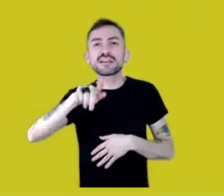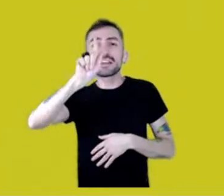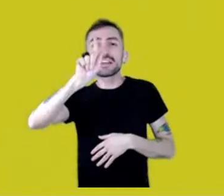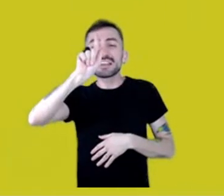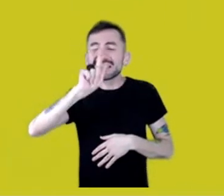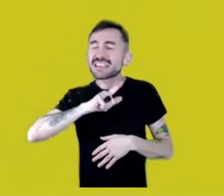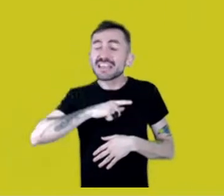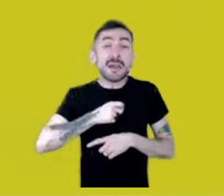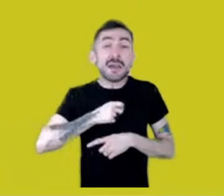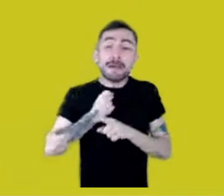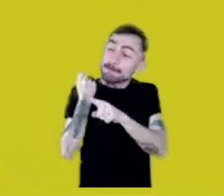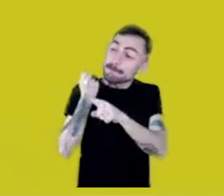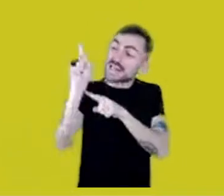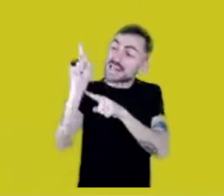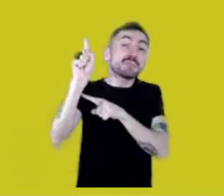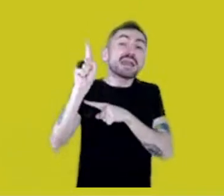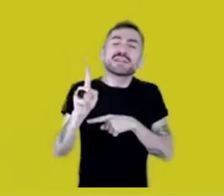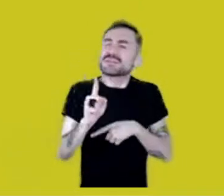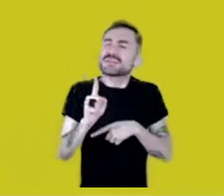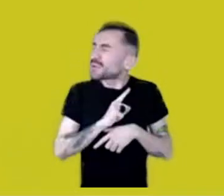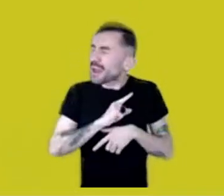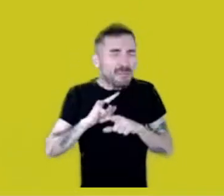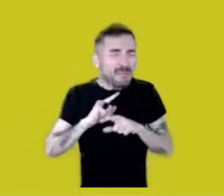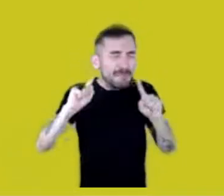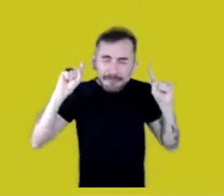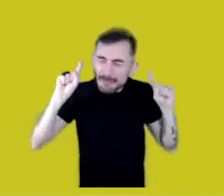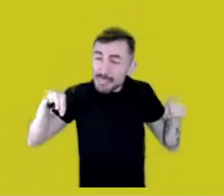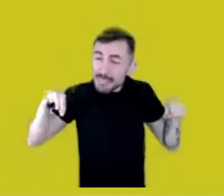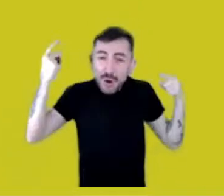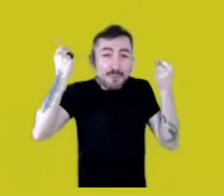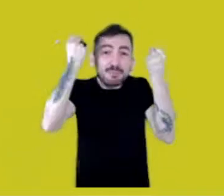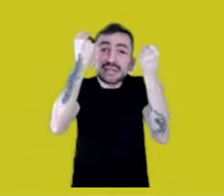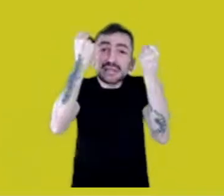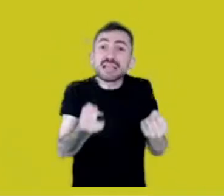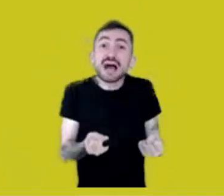because you will be buried in foreign land. You’ll suffer even after death.